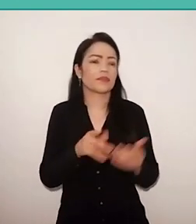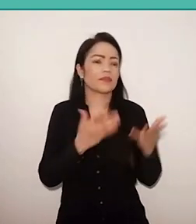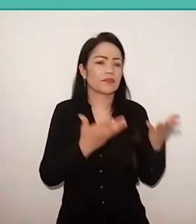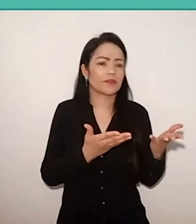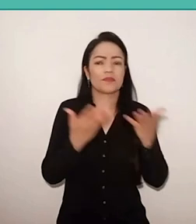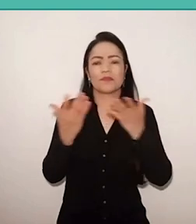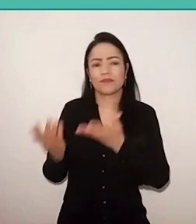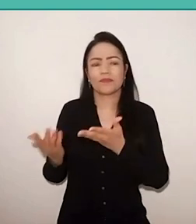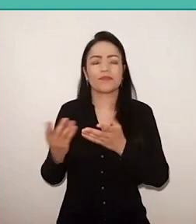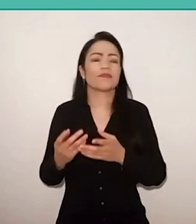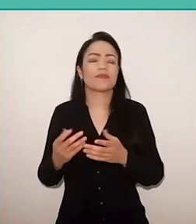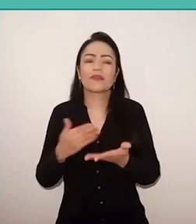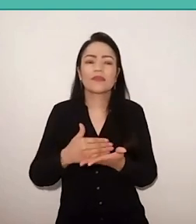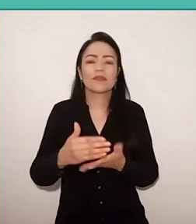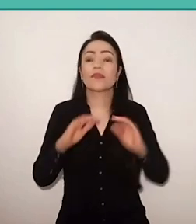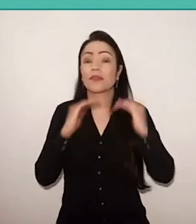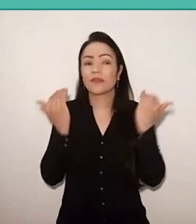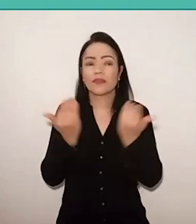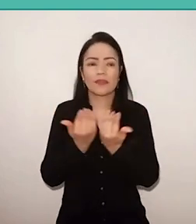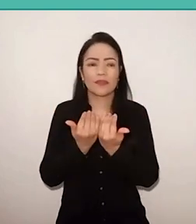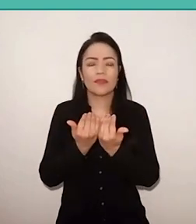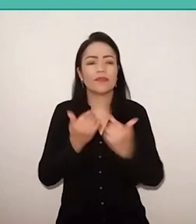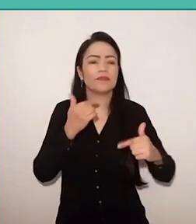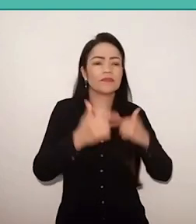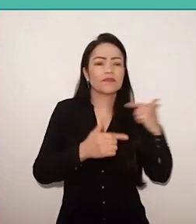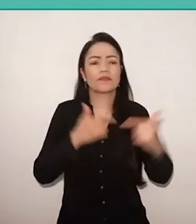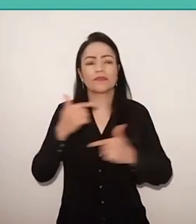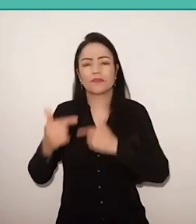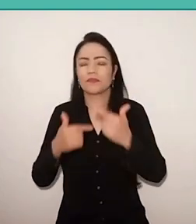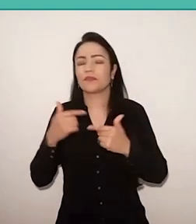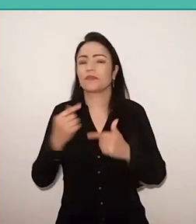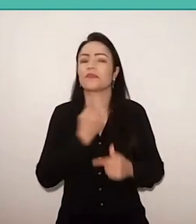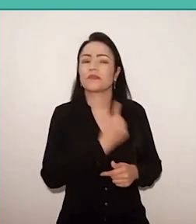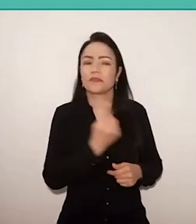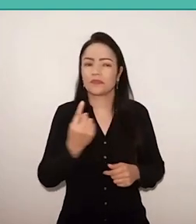from the community, from the workers and of female education workers.